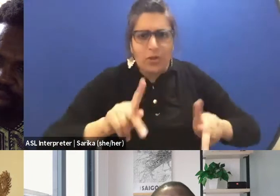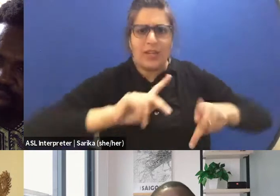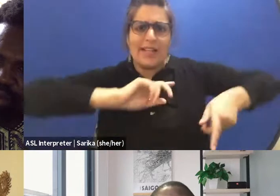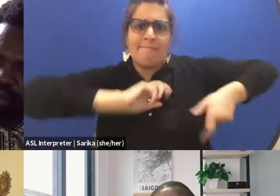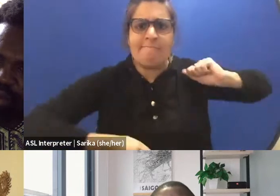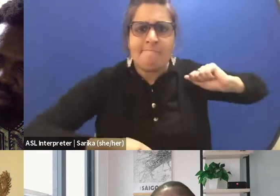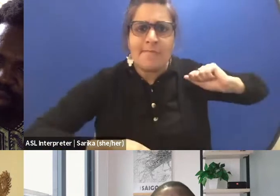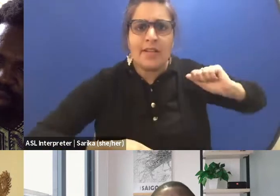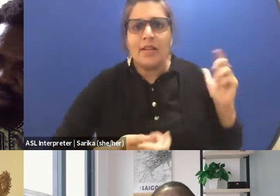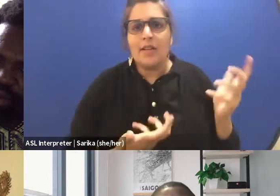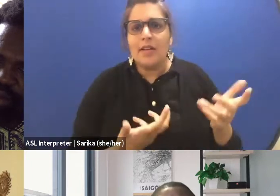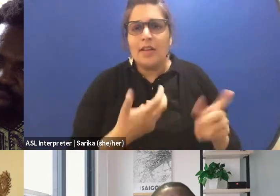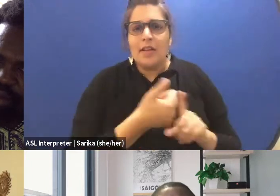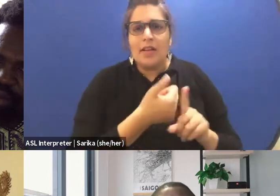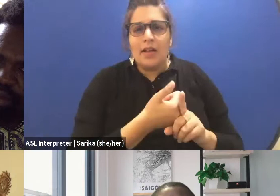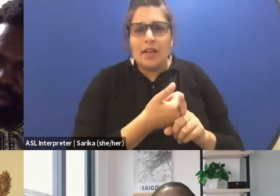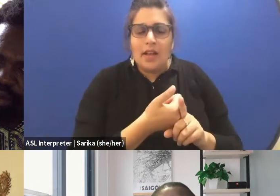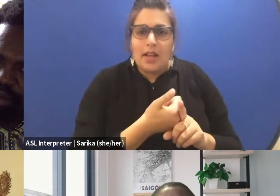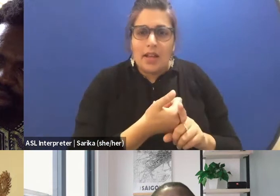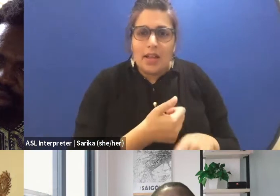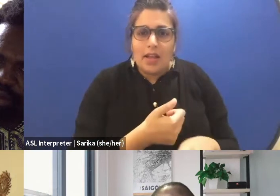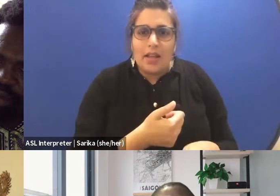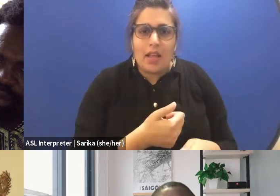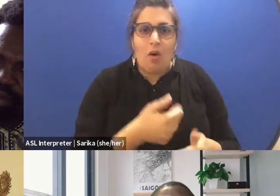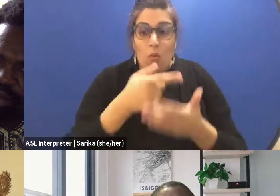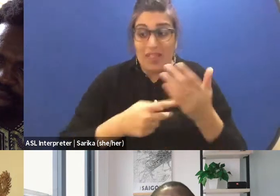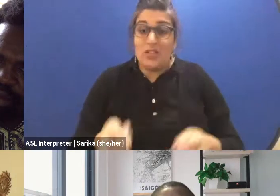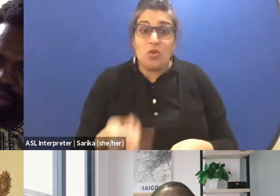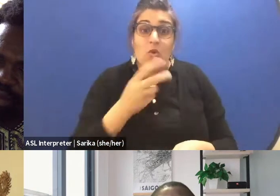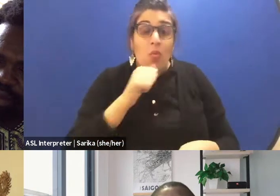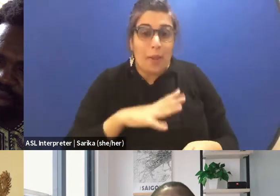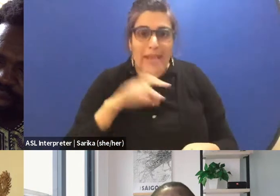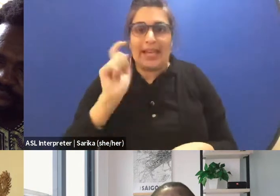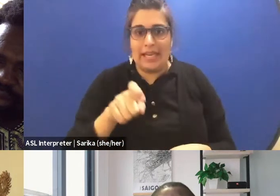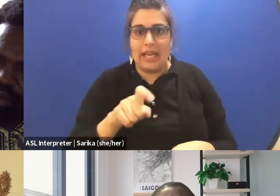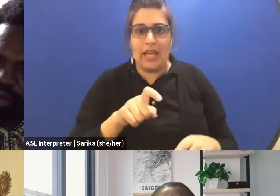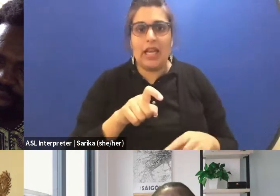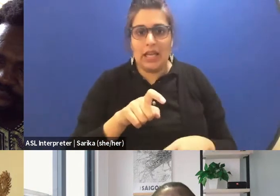The breathing, it what does woman are needing. But the risks of these type of theater